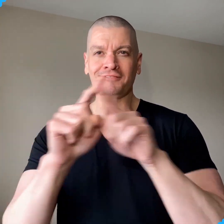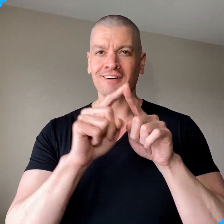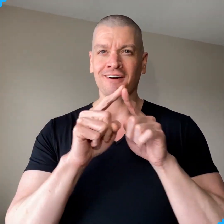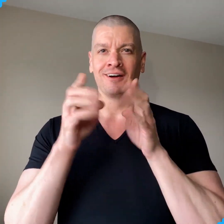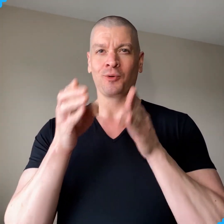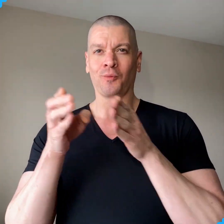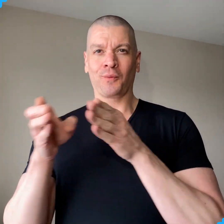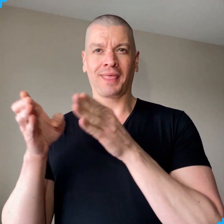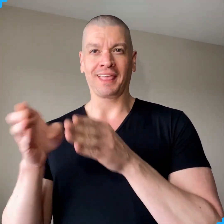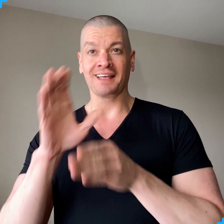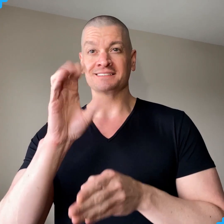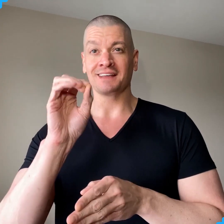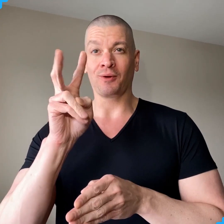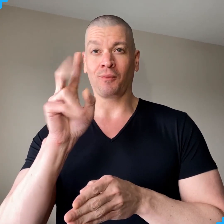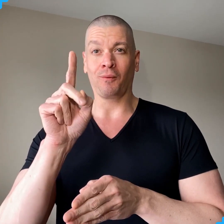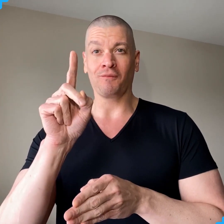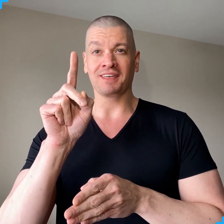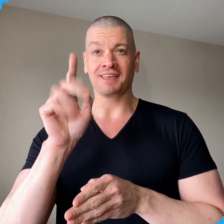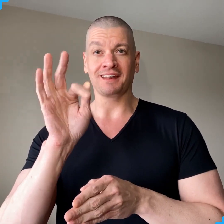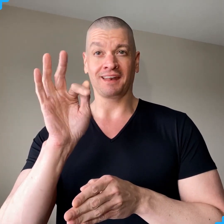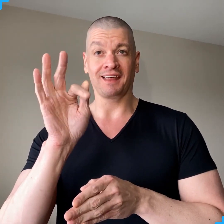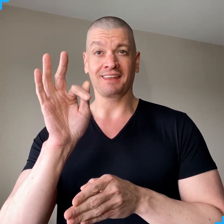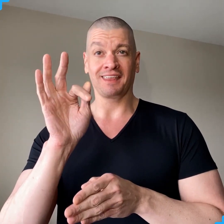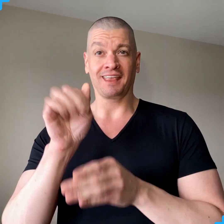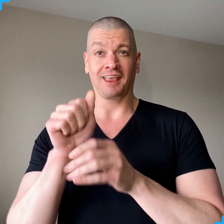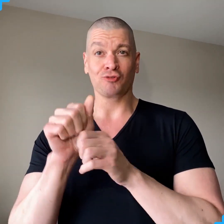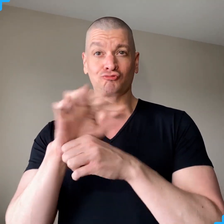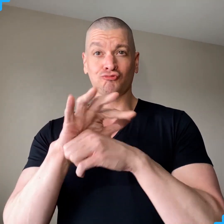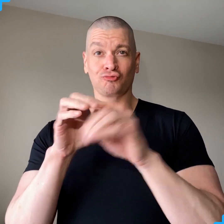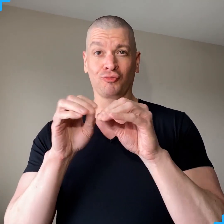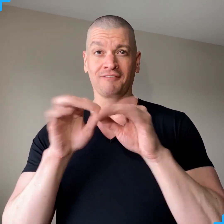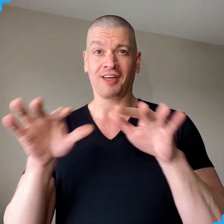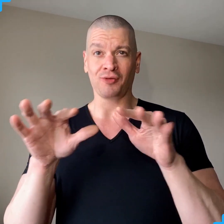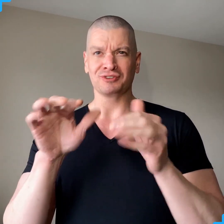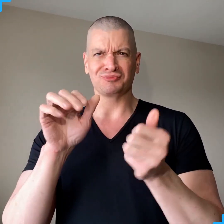all the ways in which COVID-19, coronavirus,